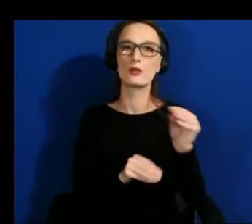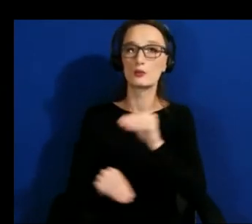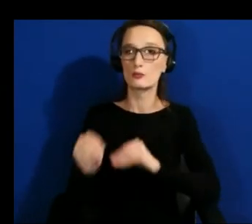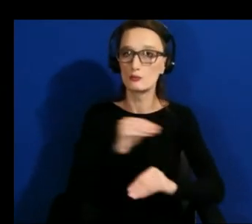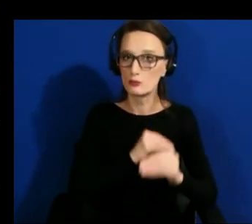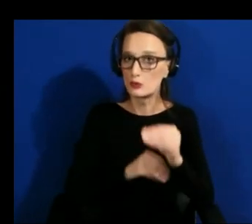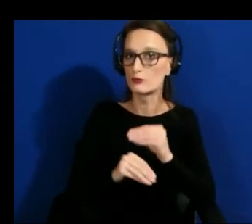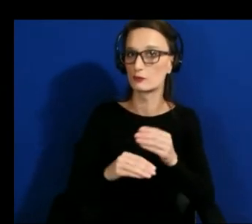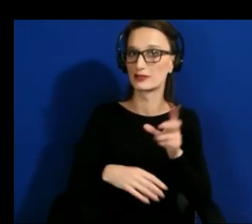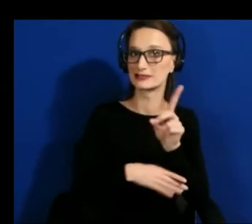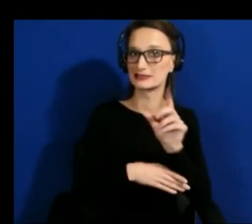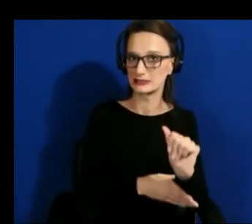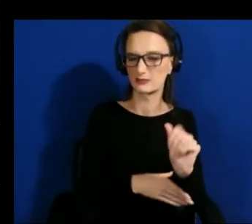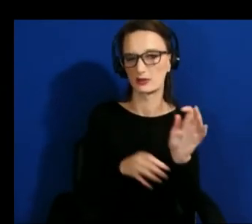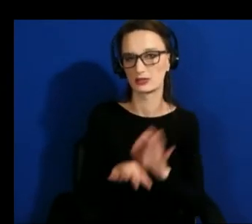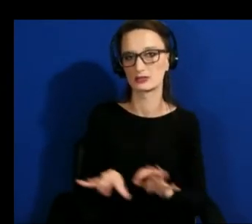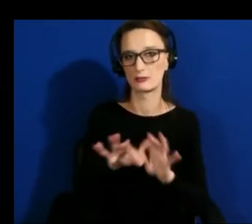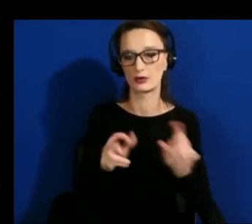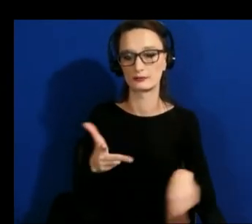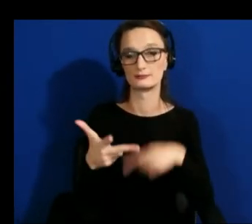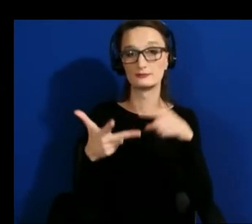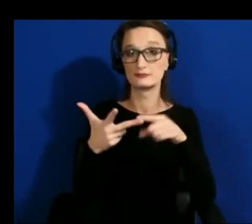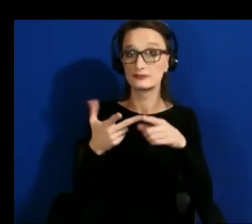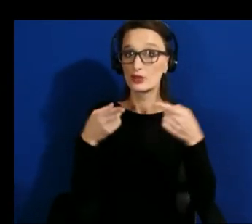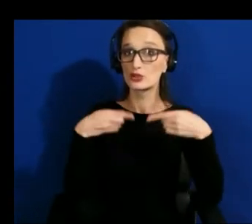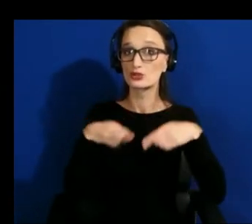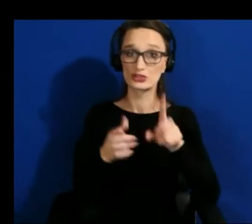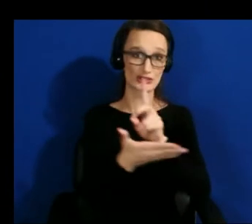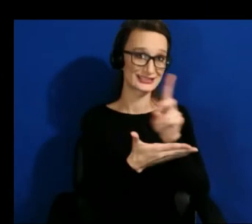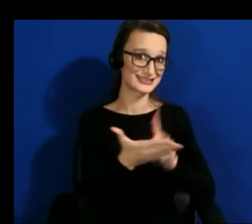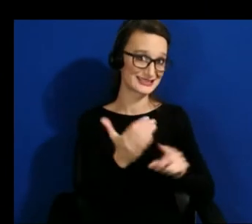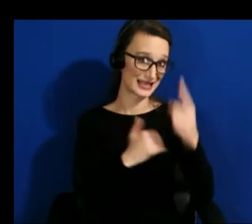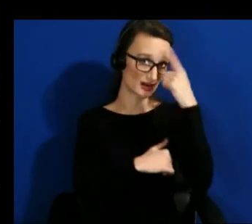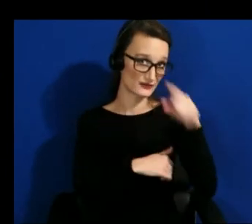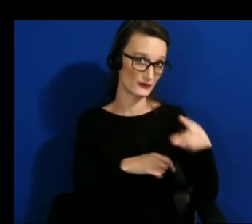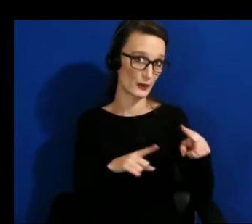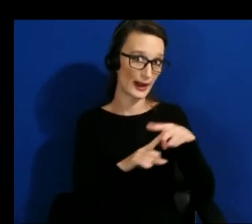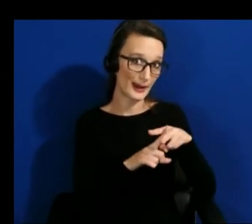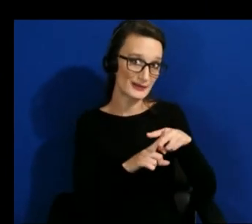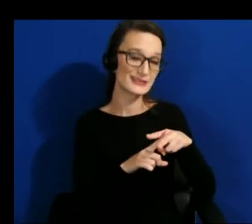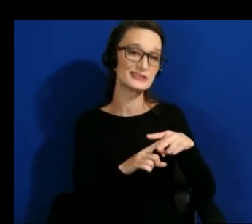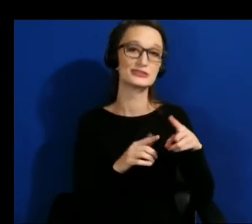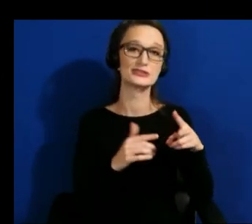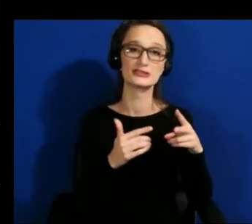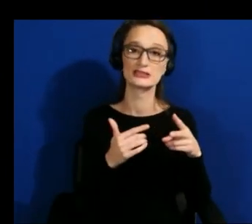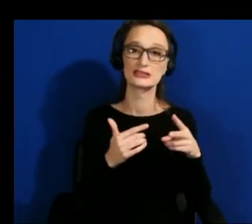um these applications to be accessible after some of them are already designed and i think kyle's uh